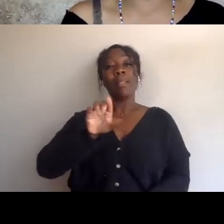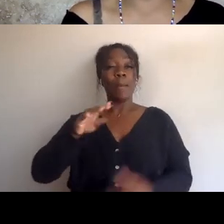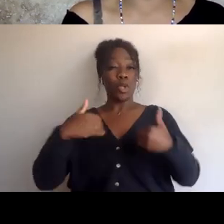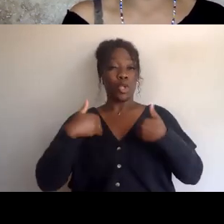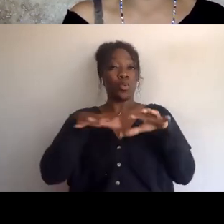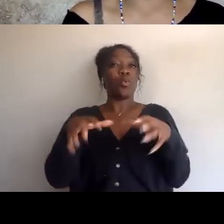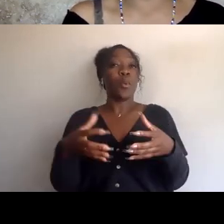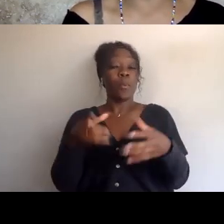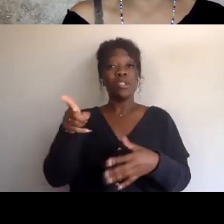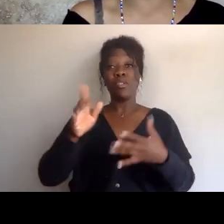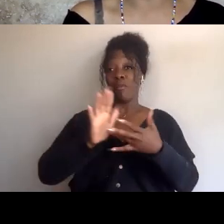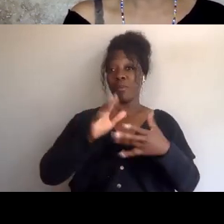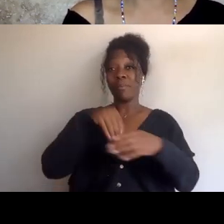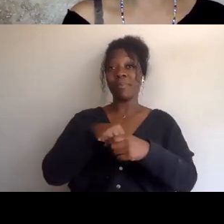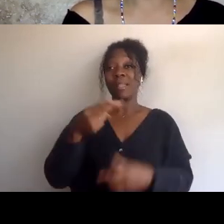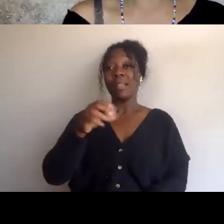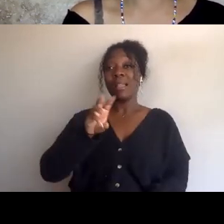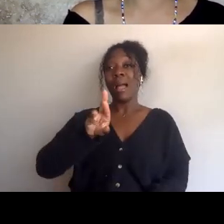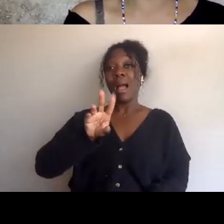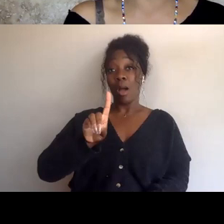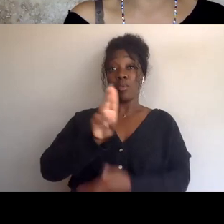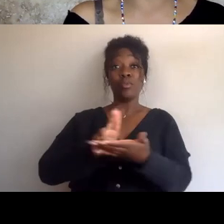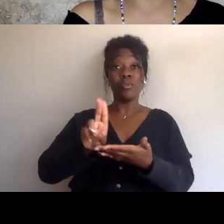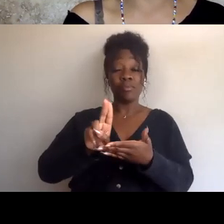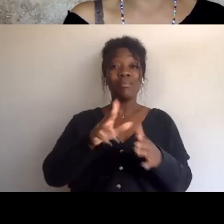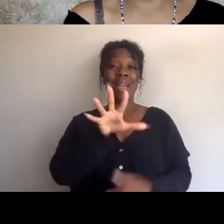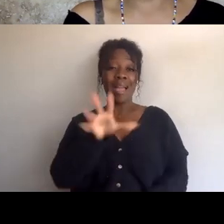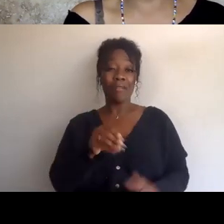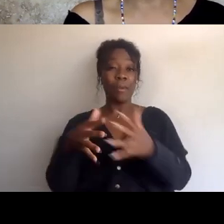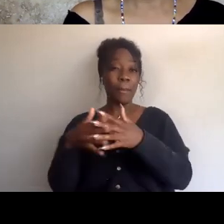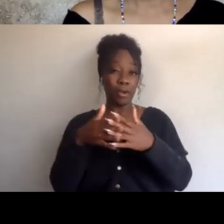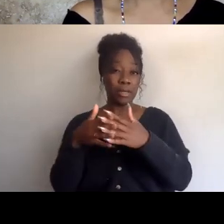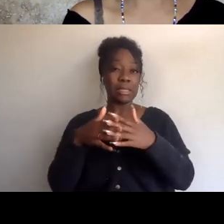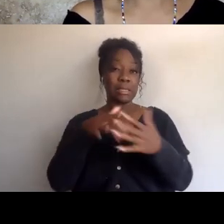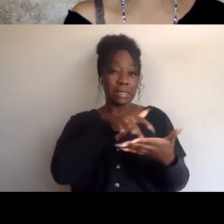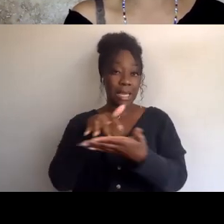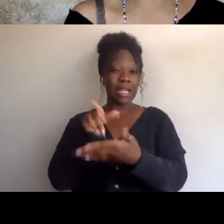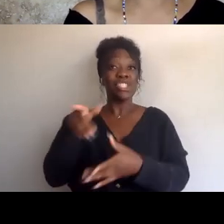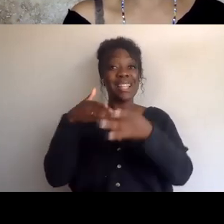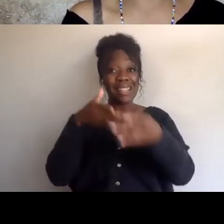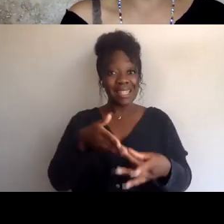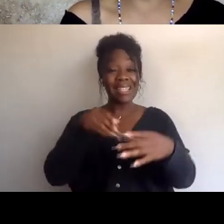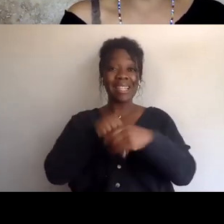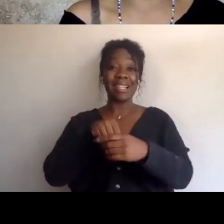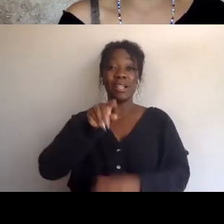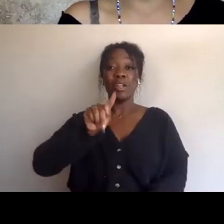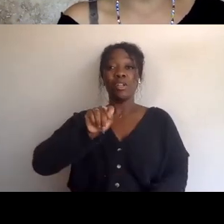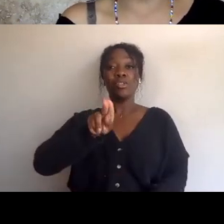in African American studies and a leader in the Kwame Ture Society, she's also the mobilizations organizer